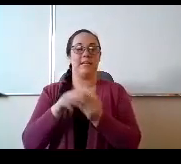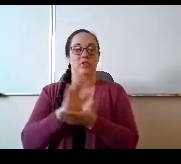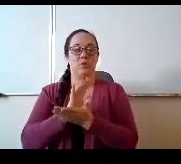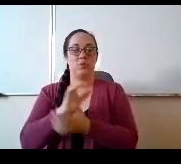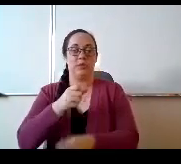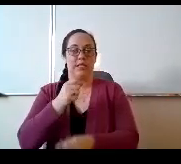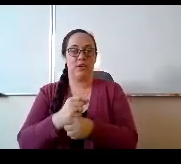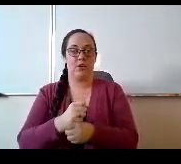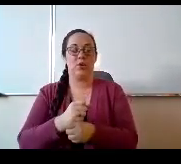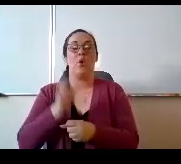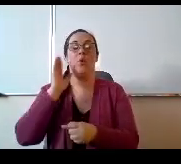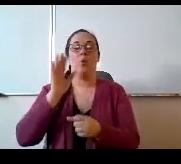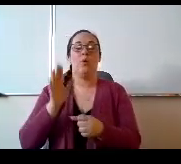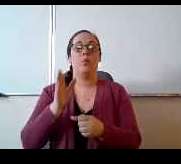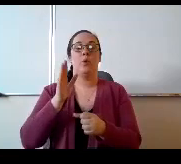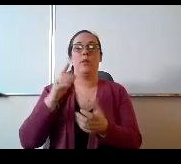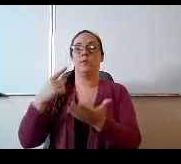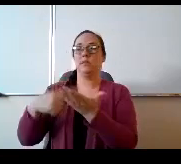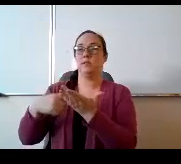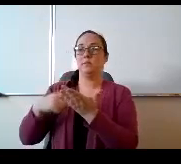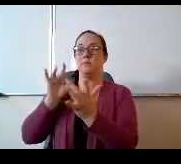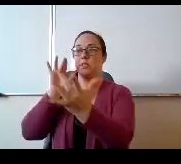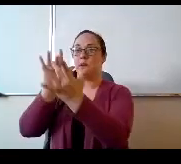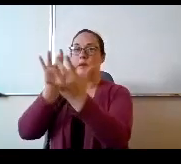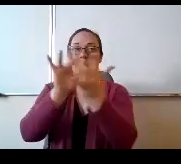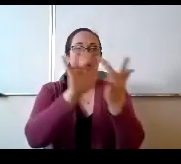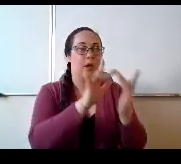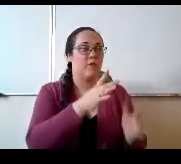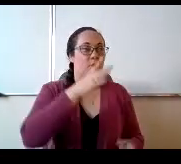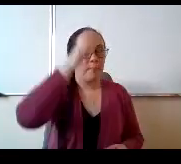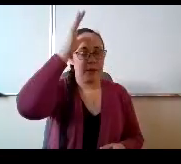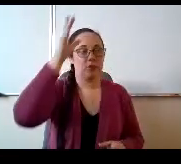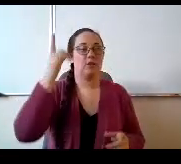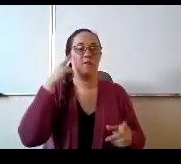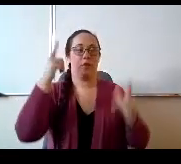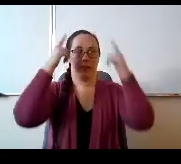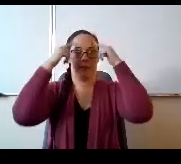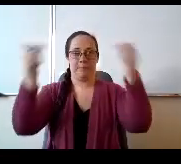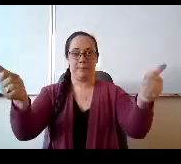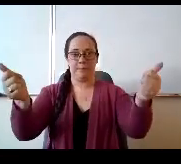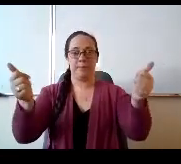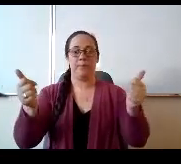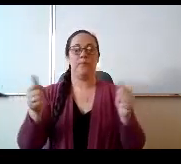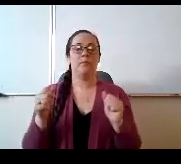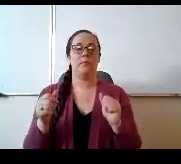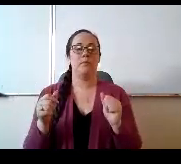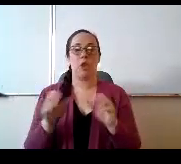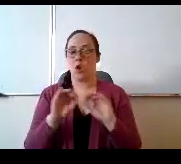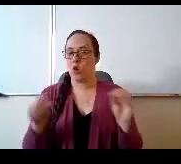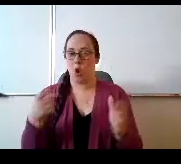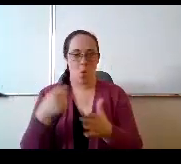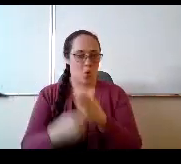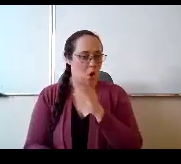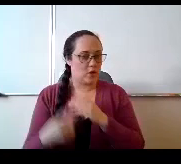parents were going to open that up for parent choice on that to come in. No cost to kids at at least at at timberview.